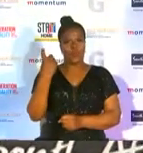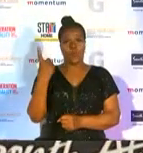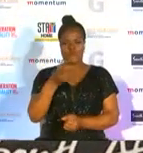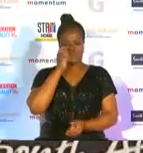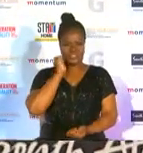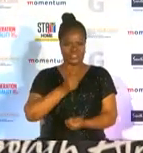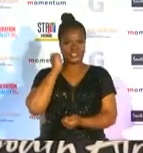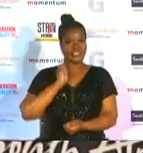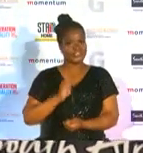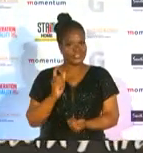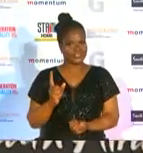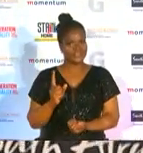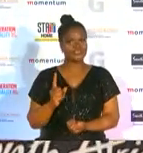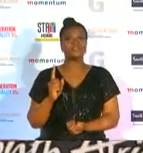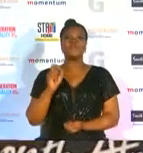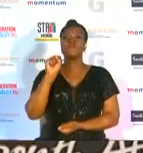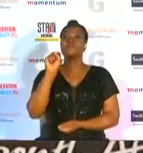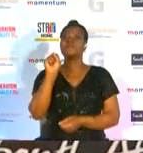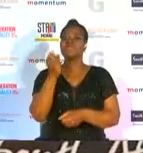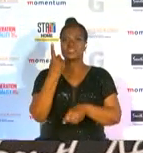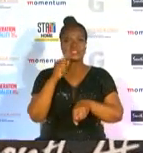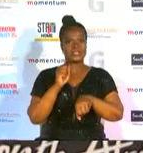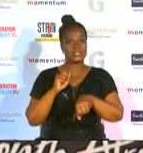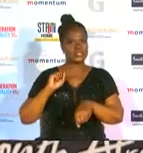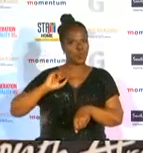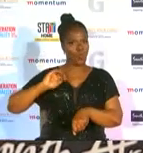sports awards she's the first ever woman african woman